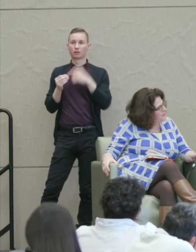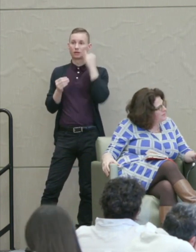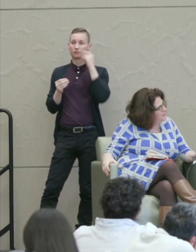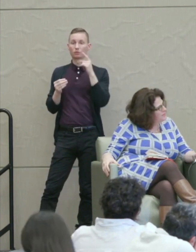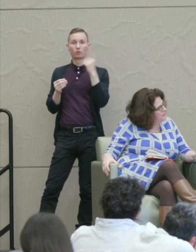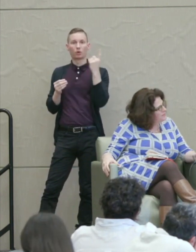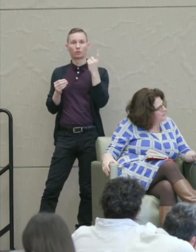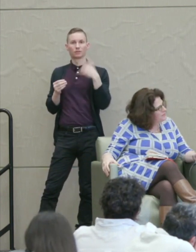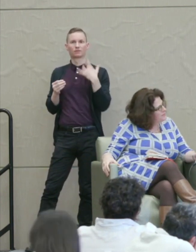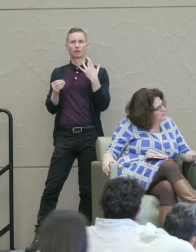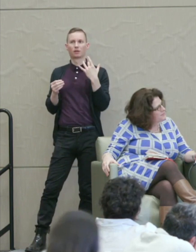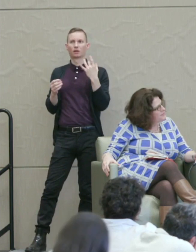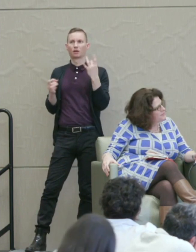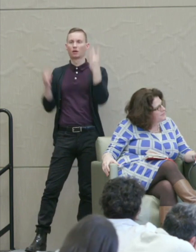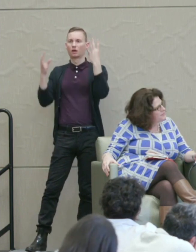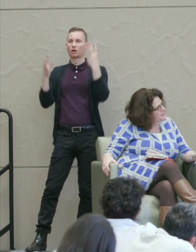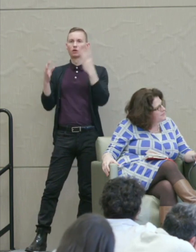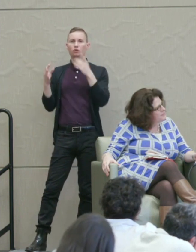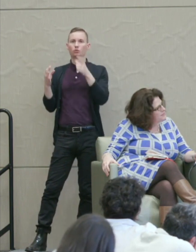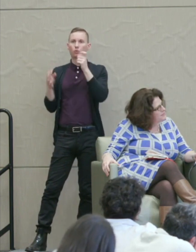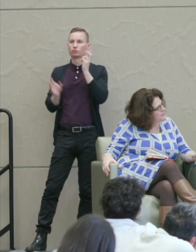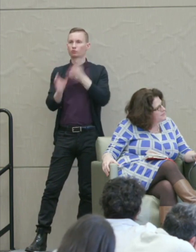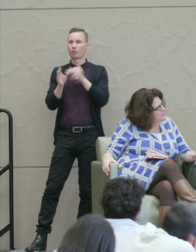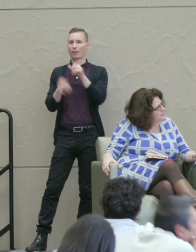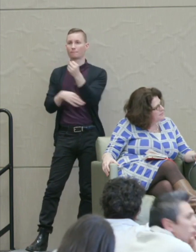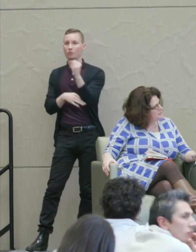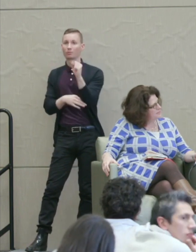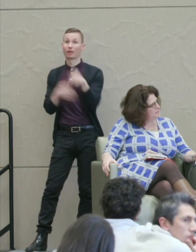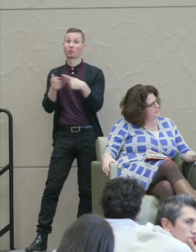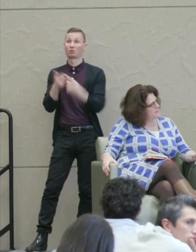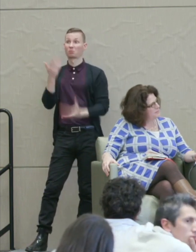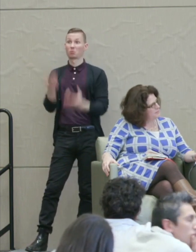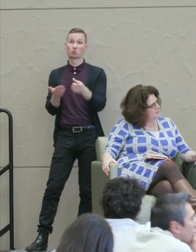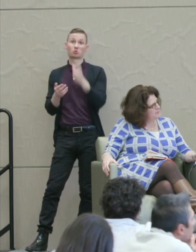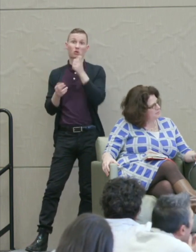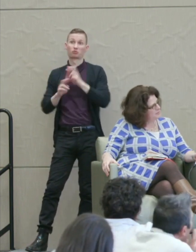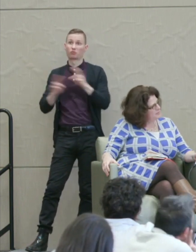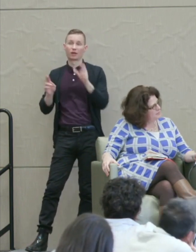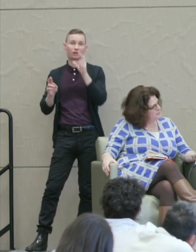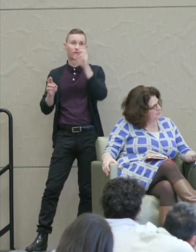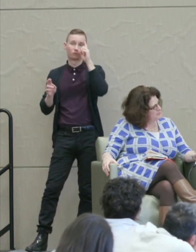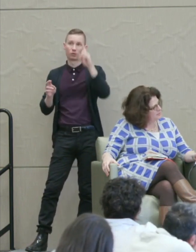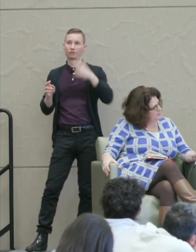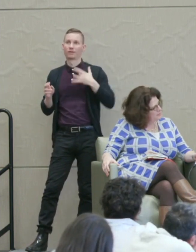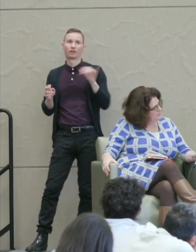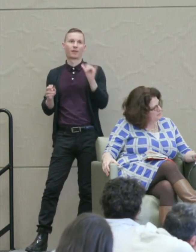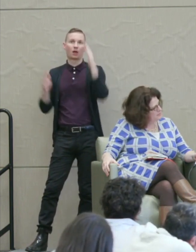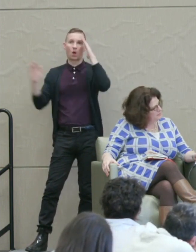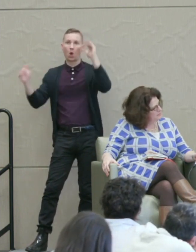state of despair, you're not going to join the movement and maybe you're not ready for hope and transition anger yet.